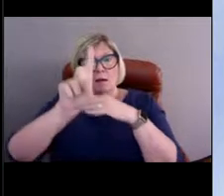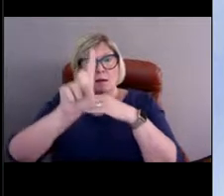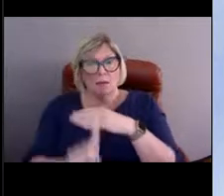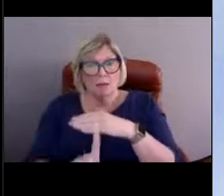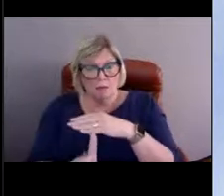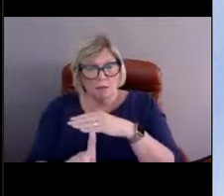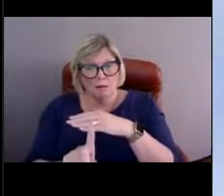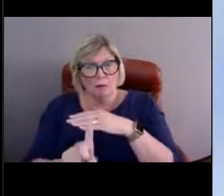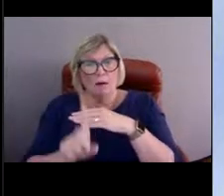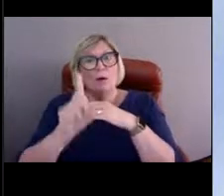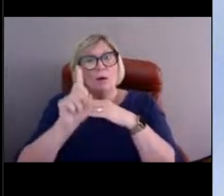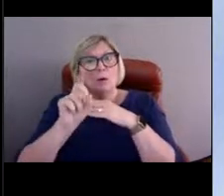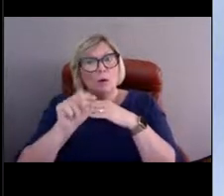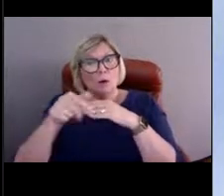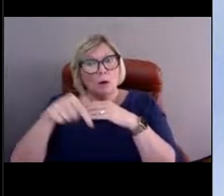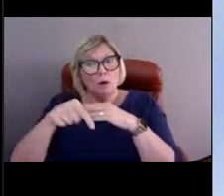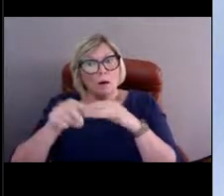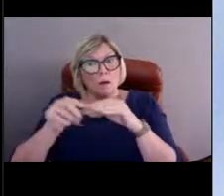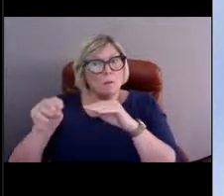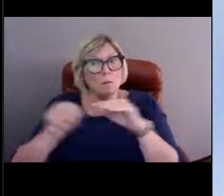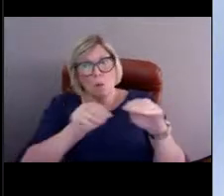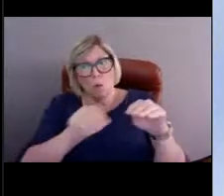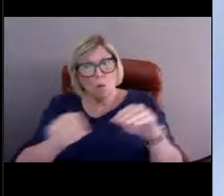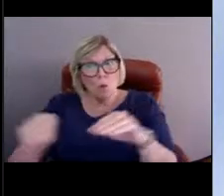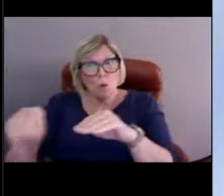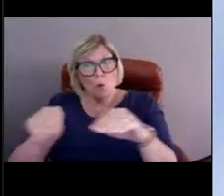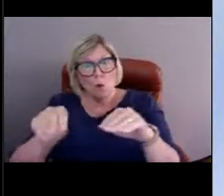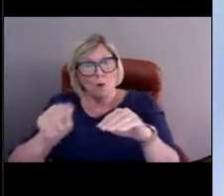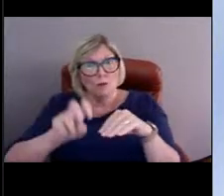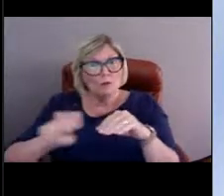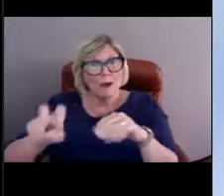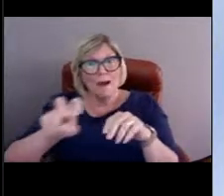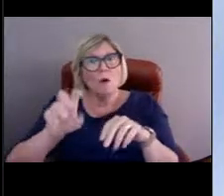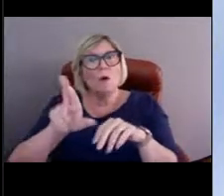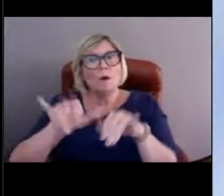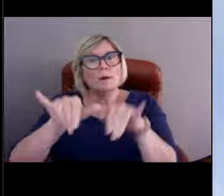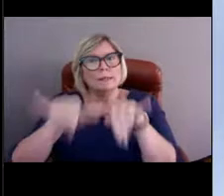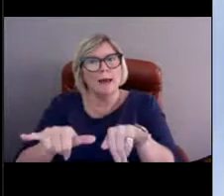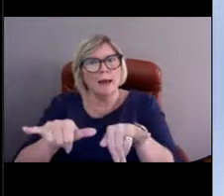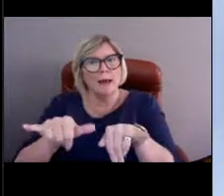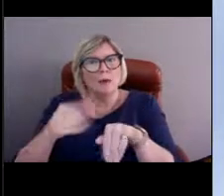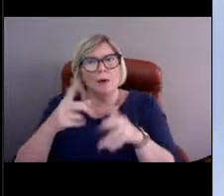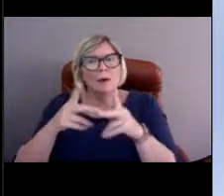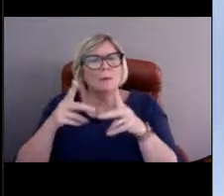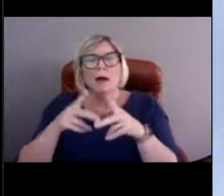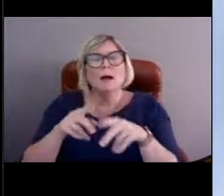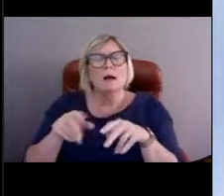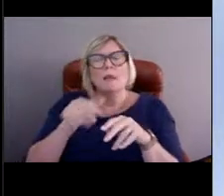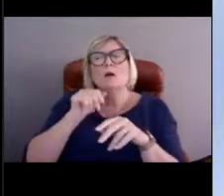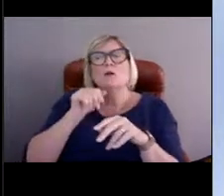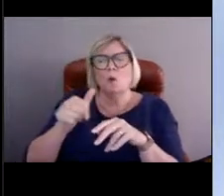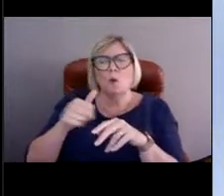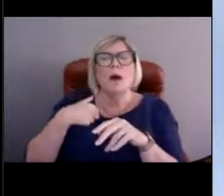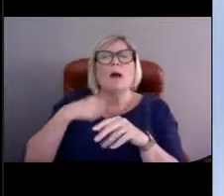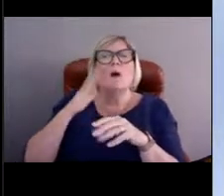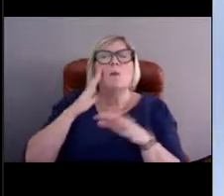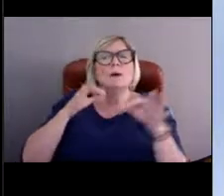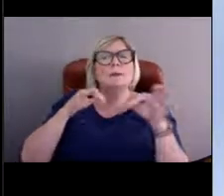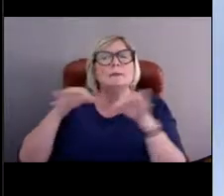They don't. And Carol, that's a good question. We'll touch on why they don't move here in a minute, so stay tuned. [Nicole] All right,